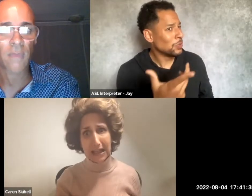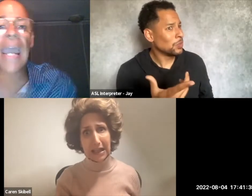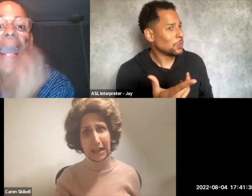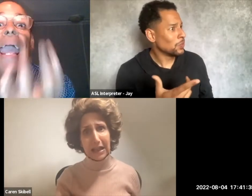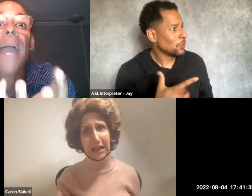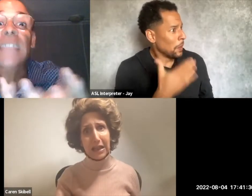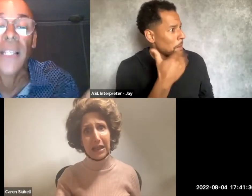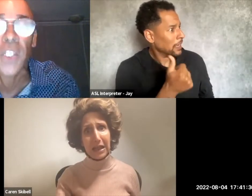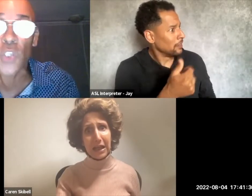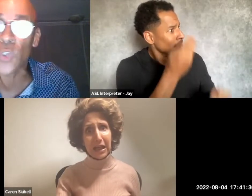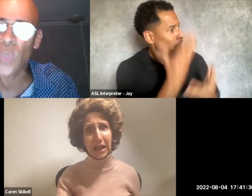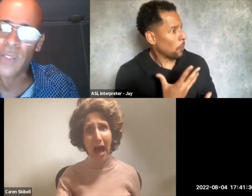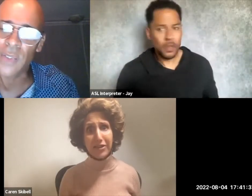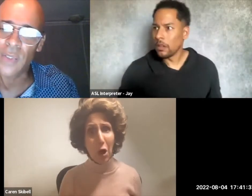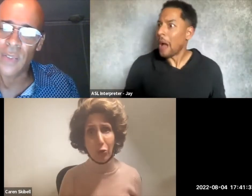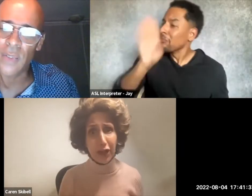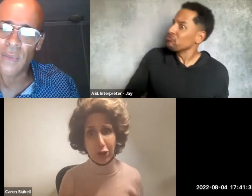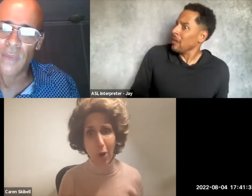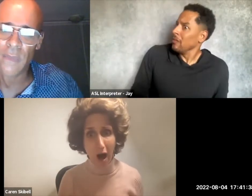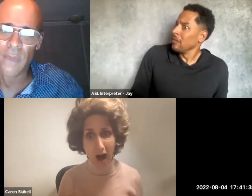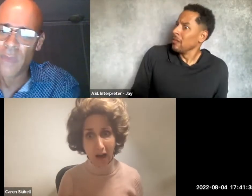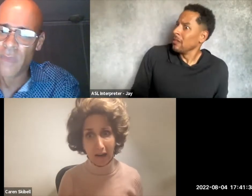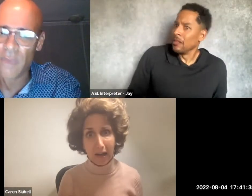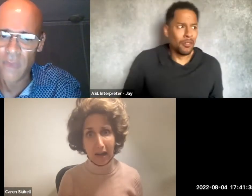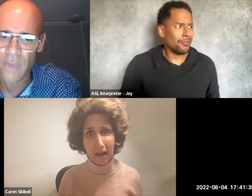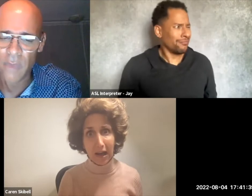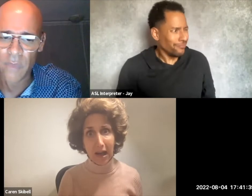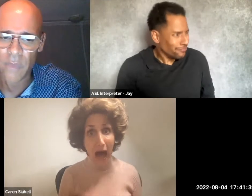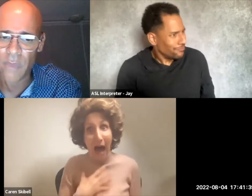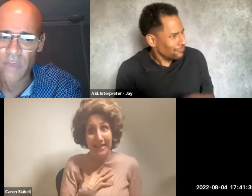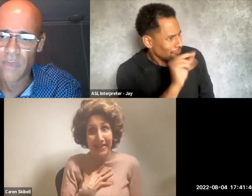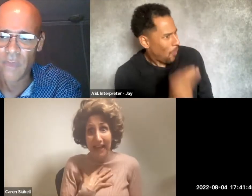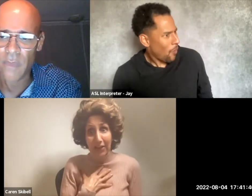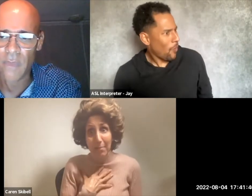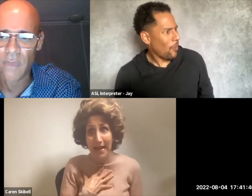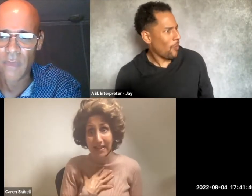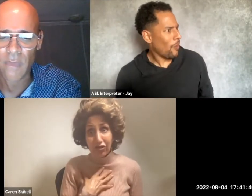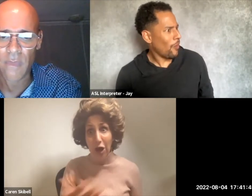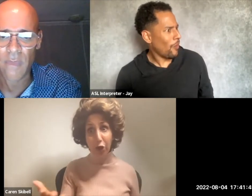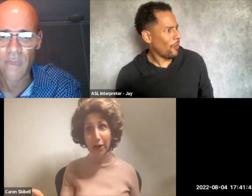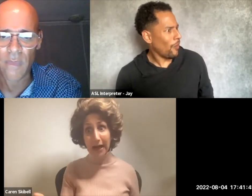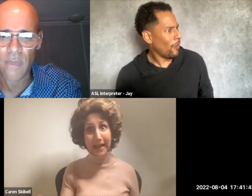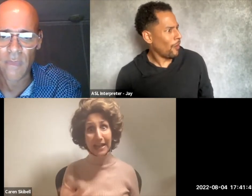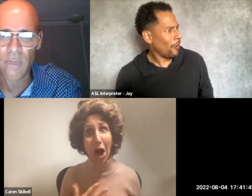I am telling you. I don't think you are. I didn't get the message I thought I'd get.